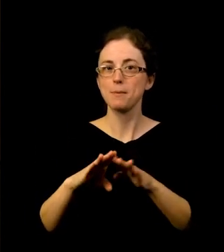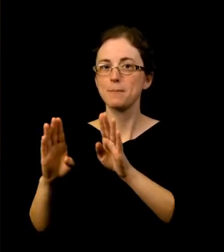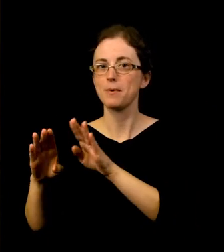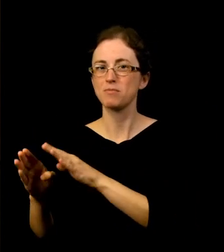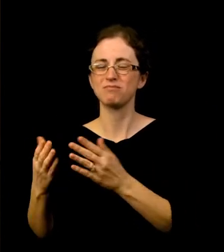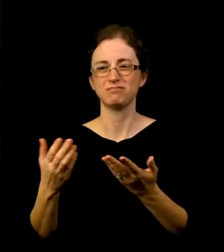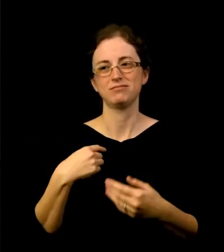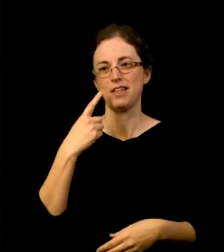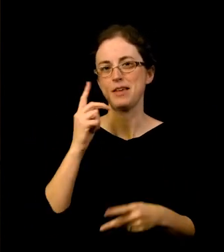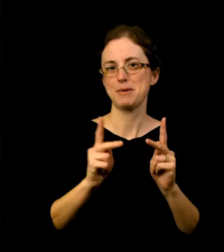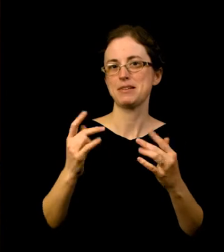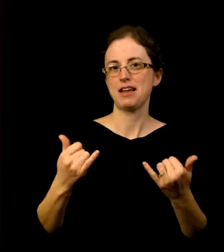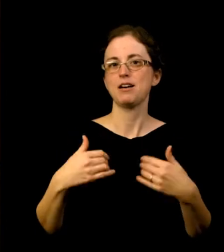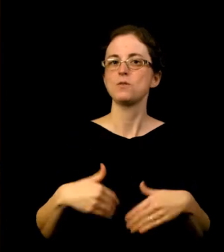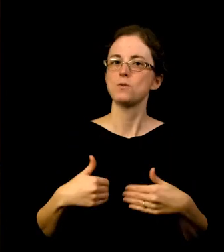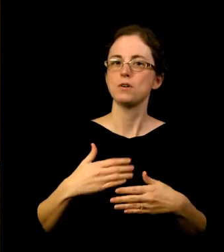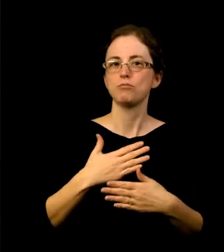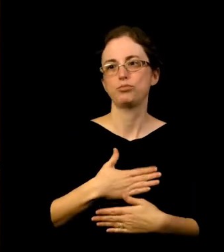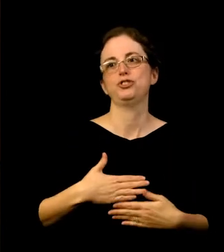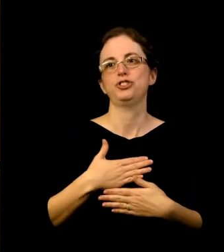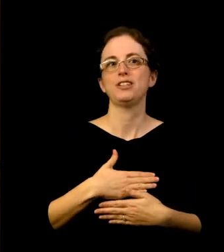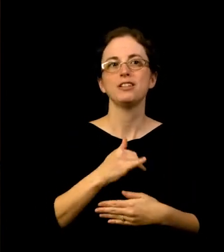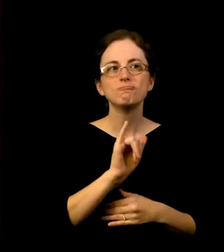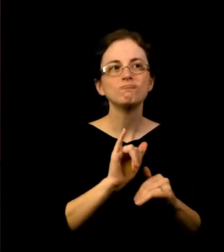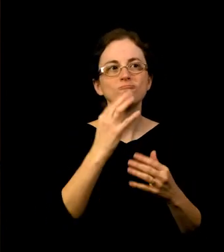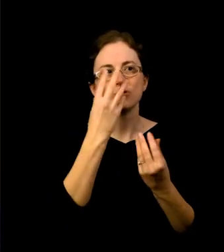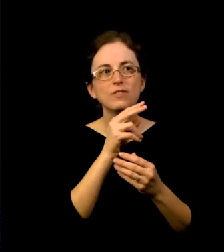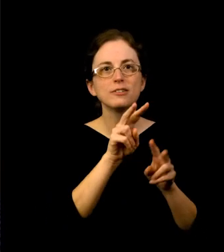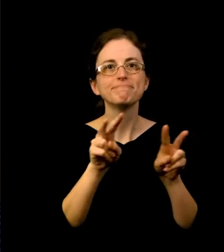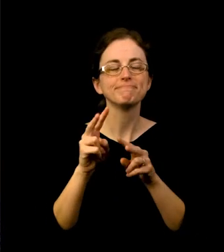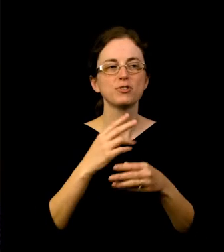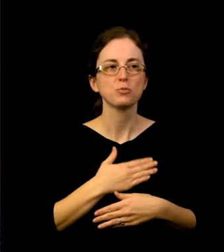to appreciate the little things when the whole world is changing. I think that's what I really enjoy